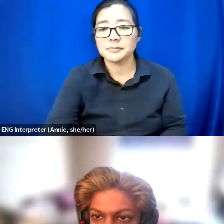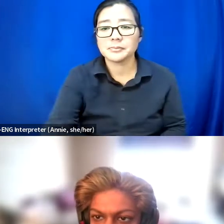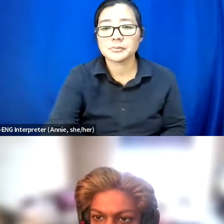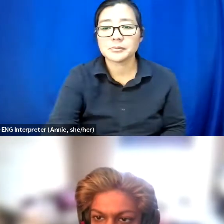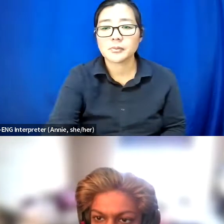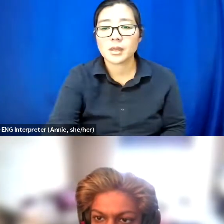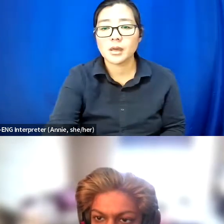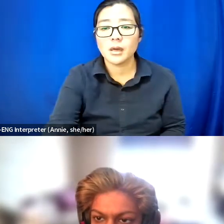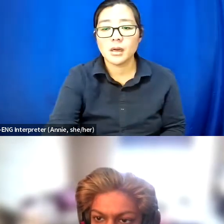And I think we're done.